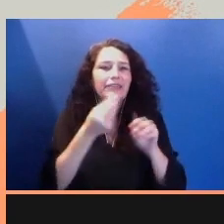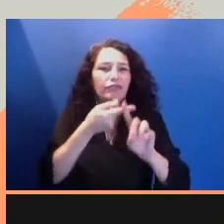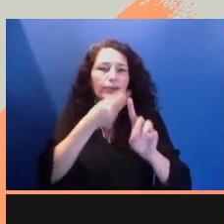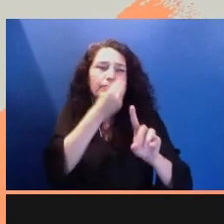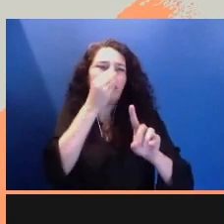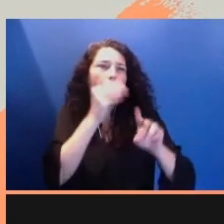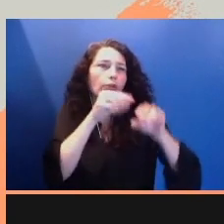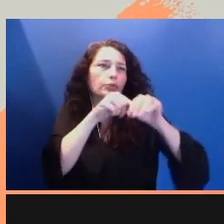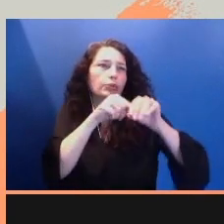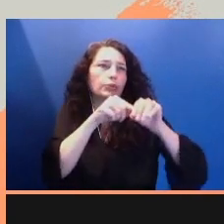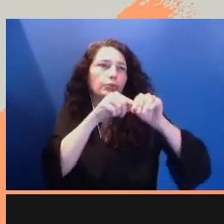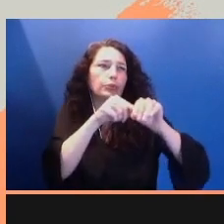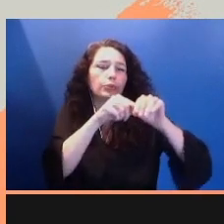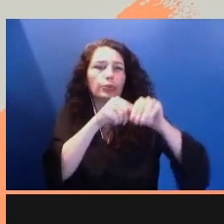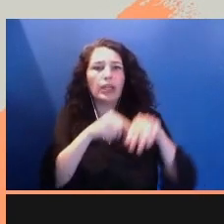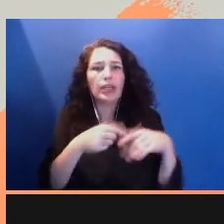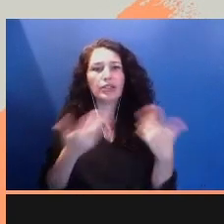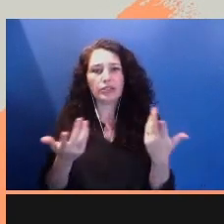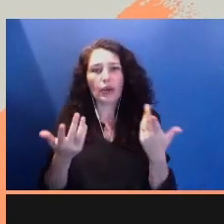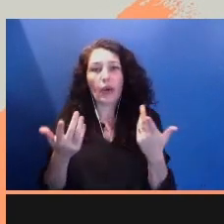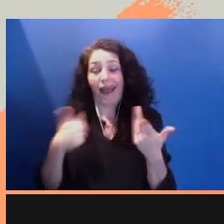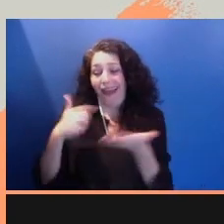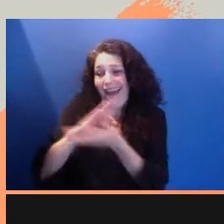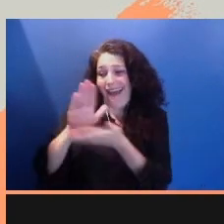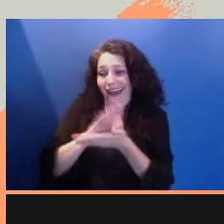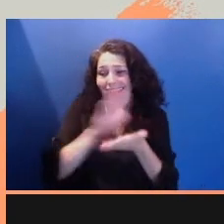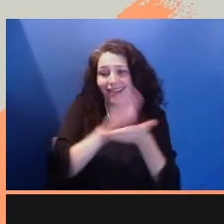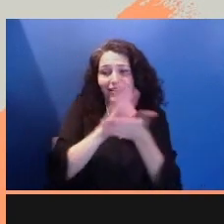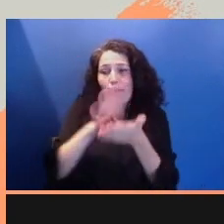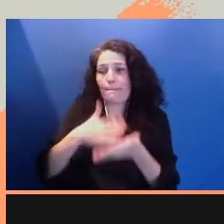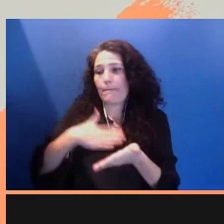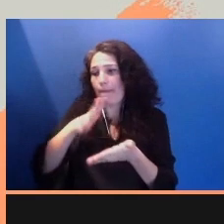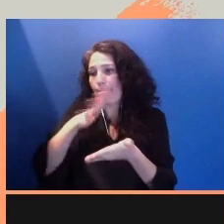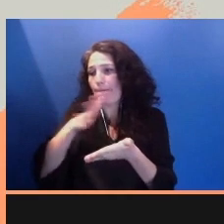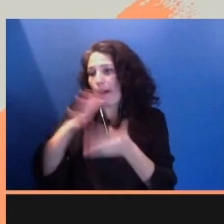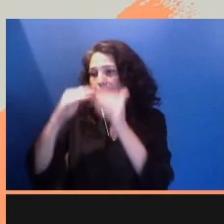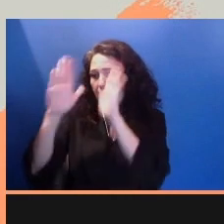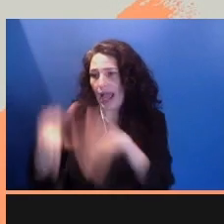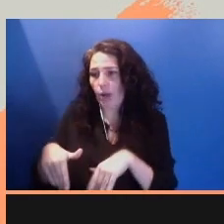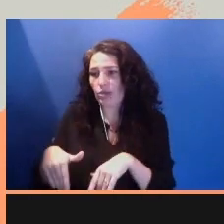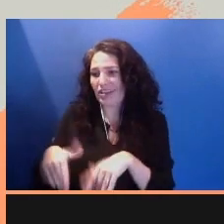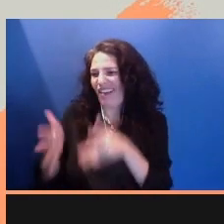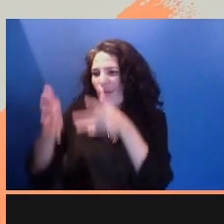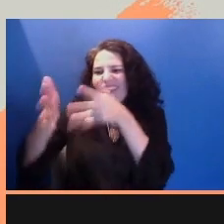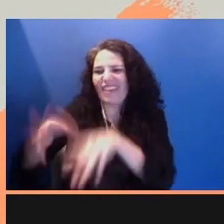Her life reduced to 60 black plastic bags melting in the hot asphalt driveway,